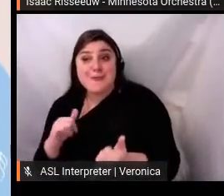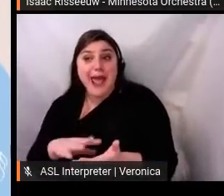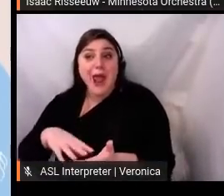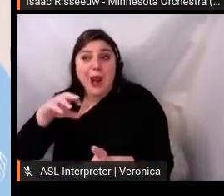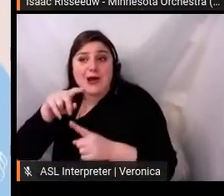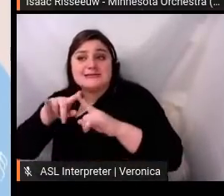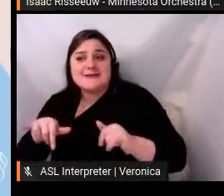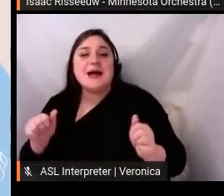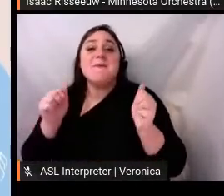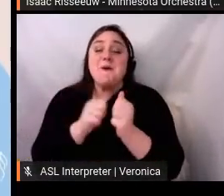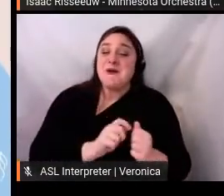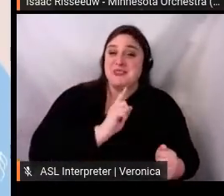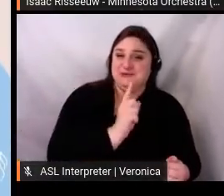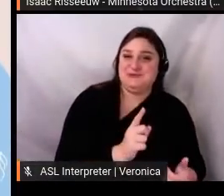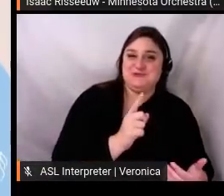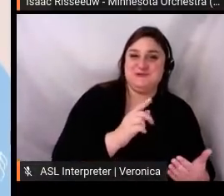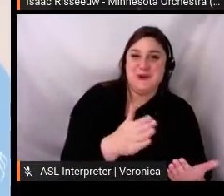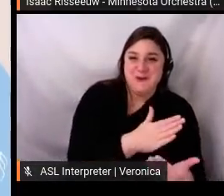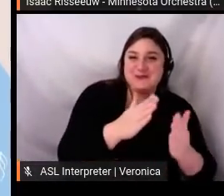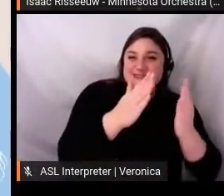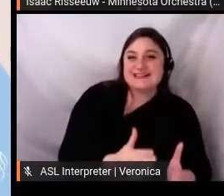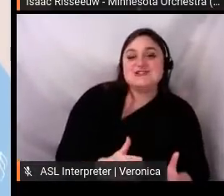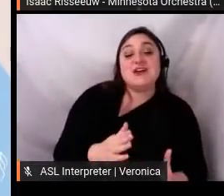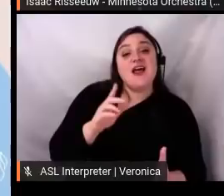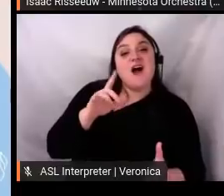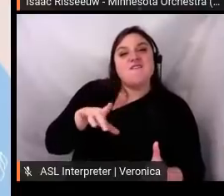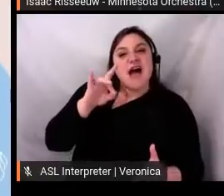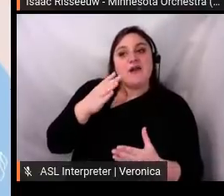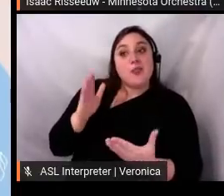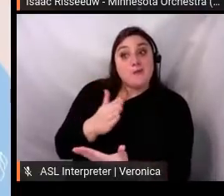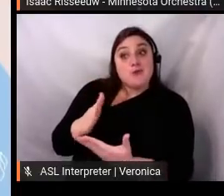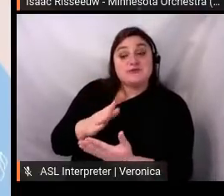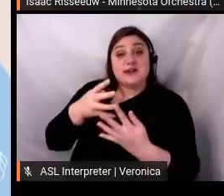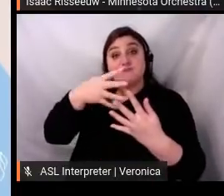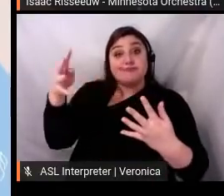sheet music for download. A big shout out to the team who made this happen.